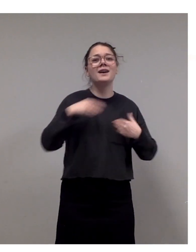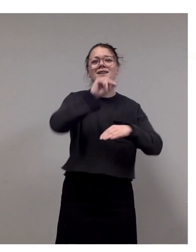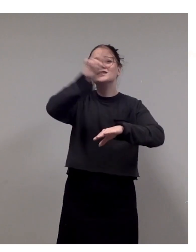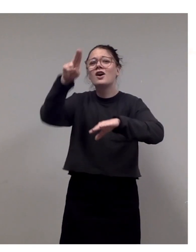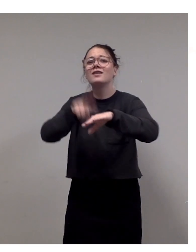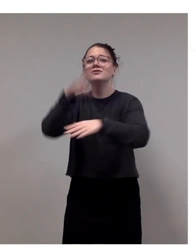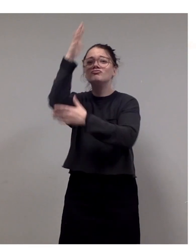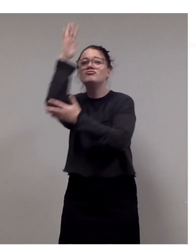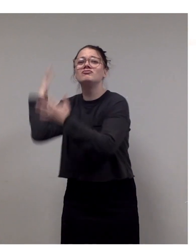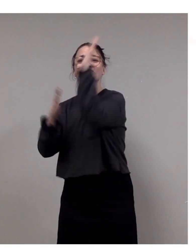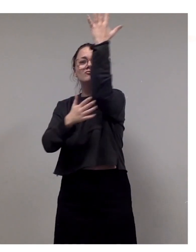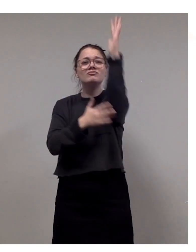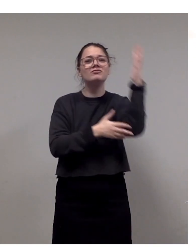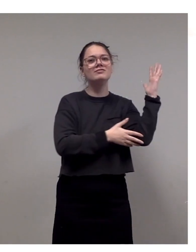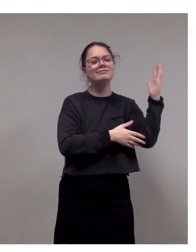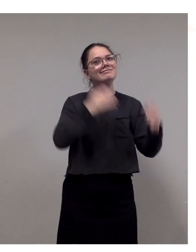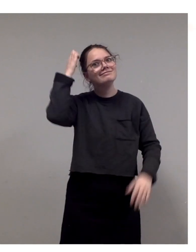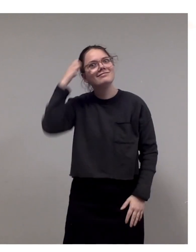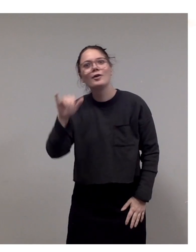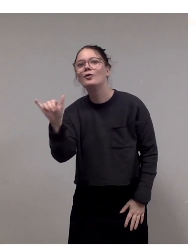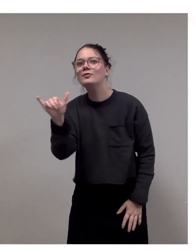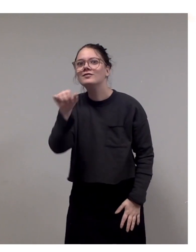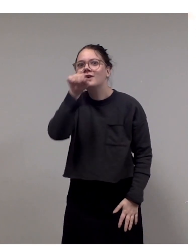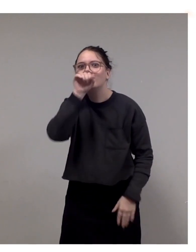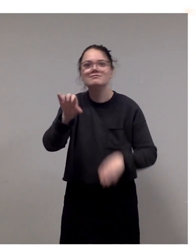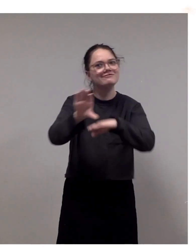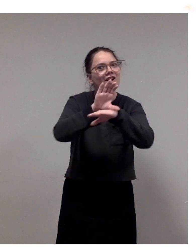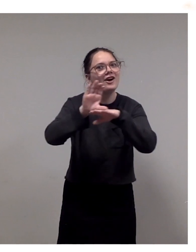and she's passionate about chocolate spread.